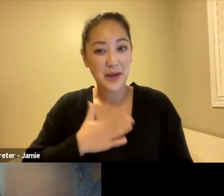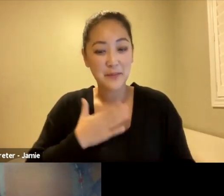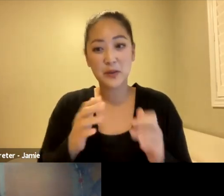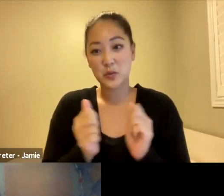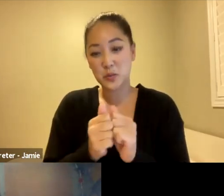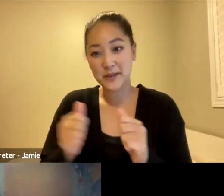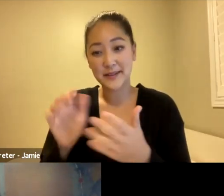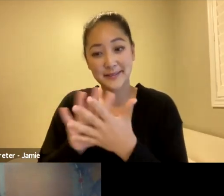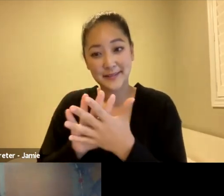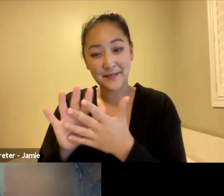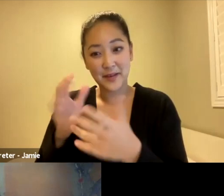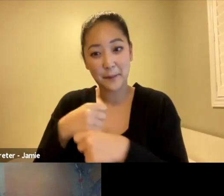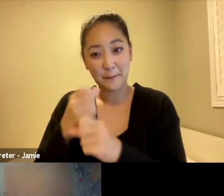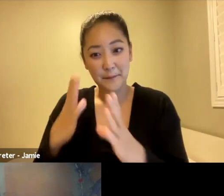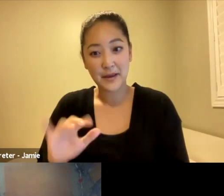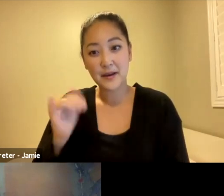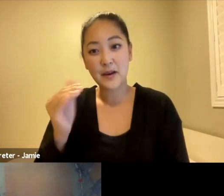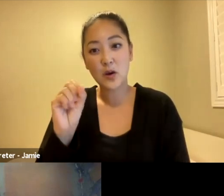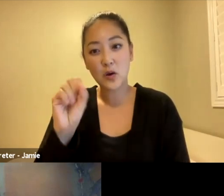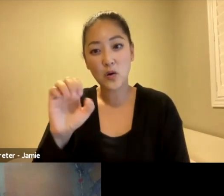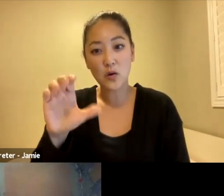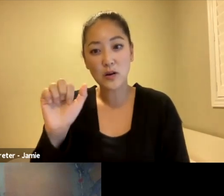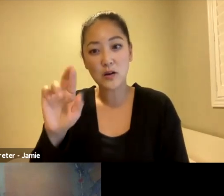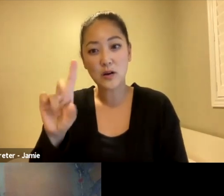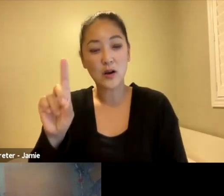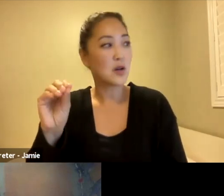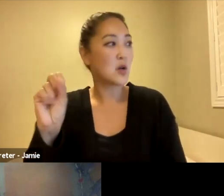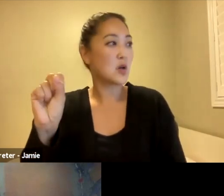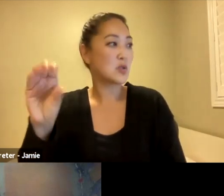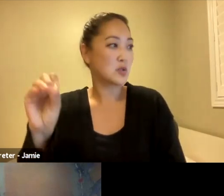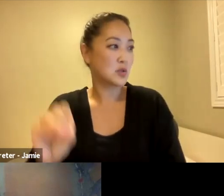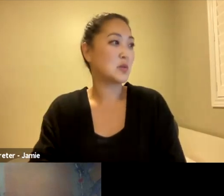José Cardoso of our final Gala film. It's amazing.